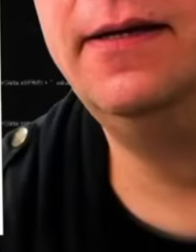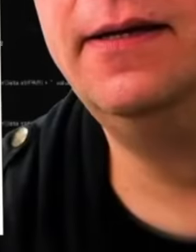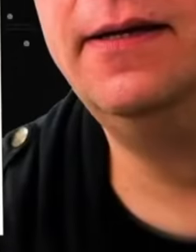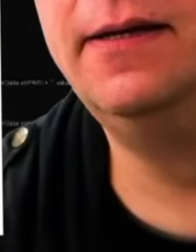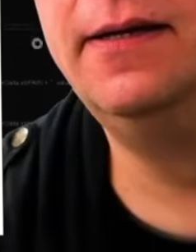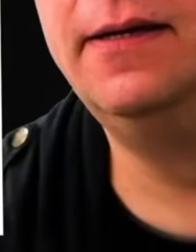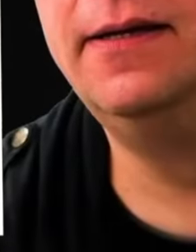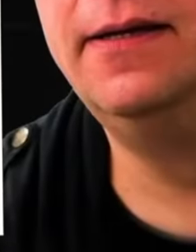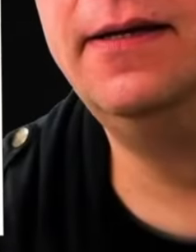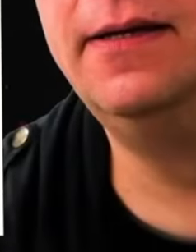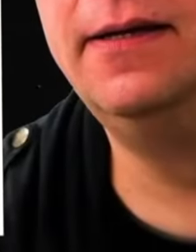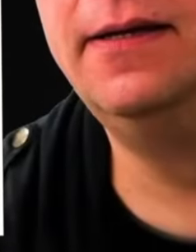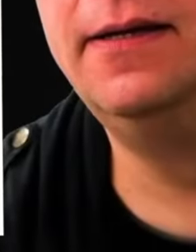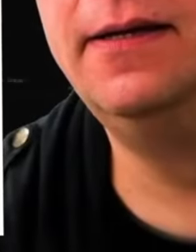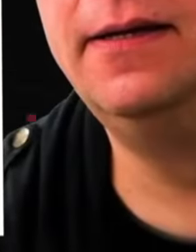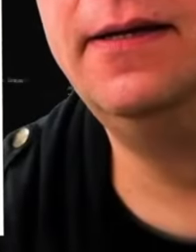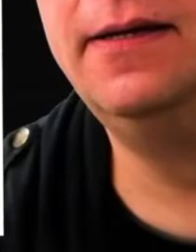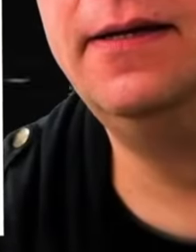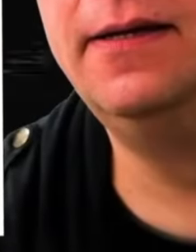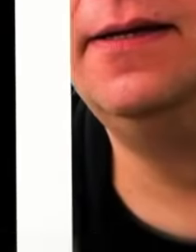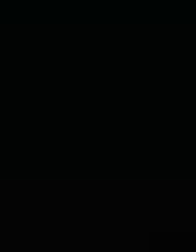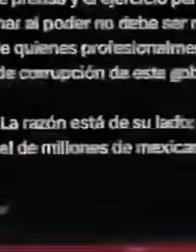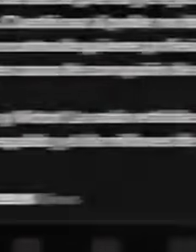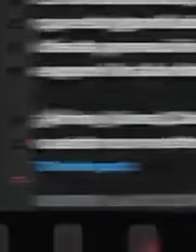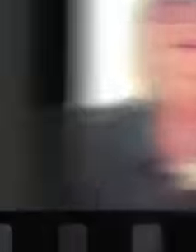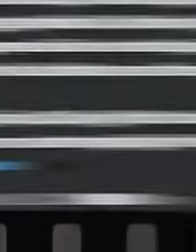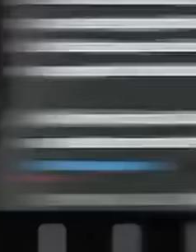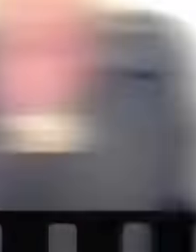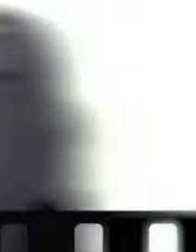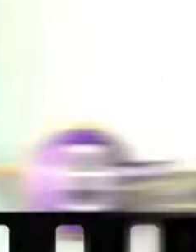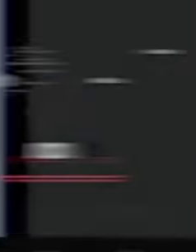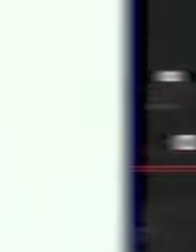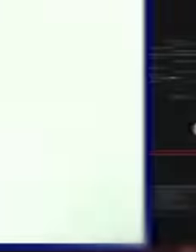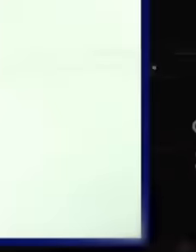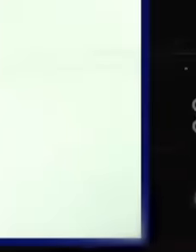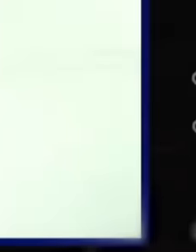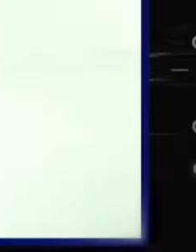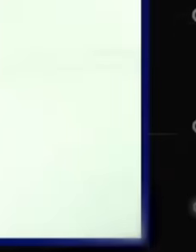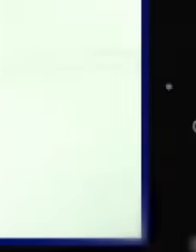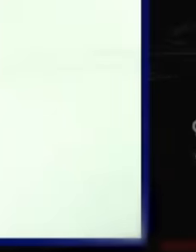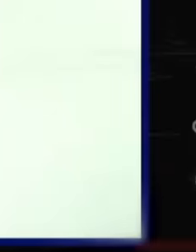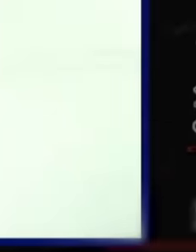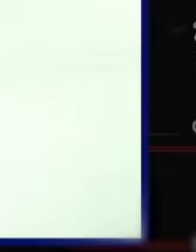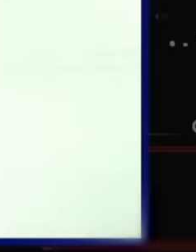Latinus Carlos Loret de Mola and Víctor Trujillo, the message is very